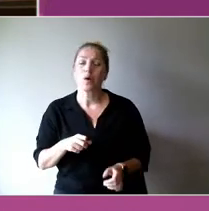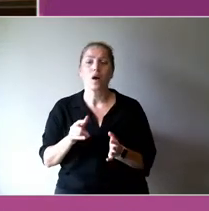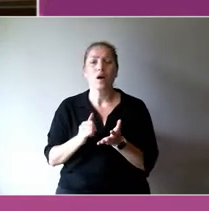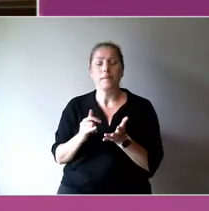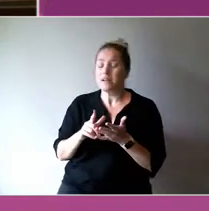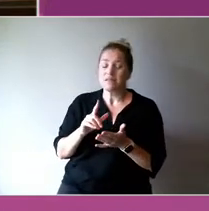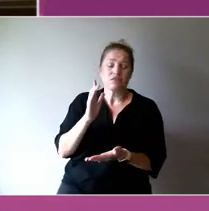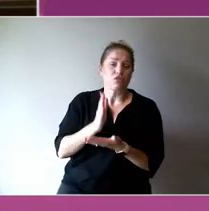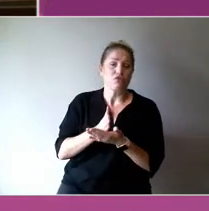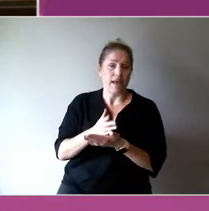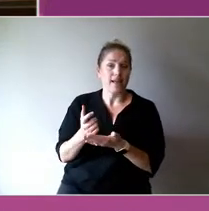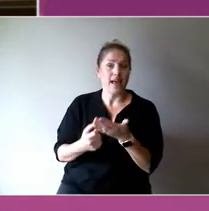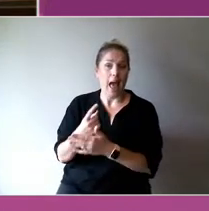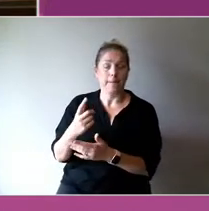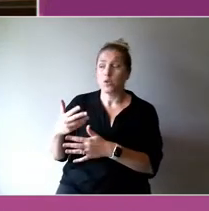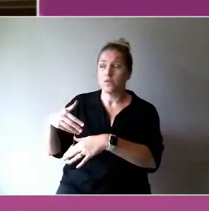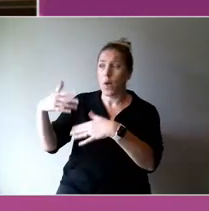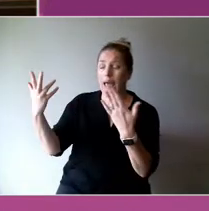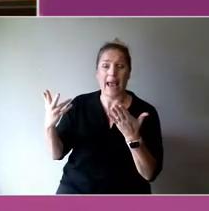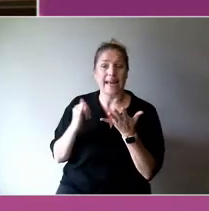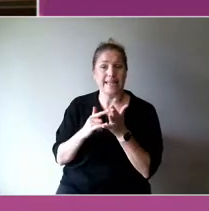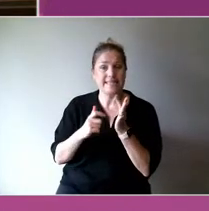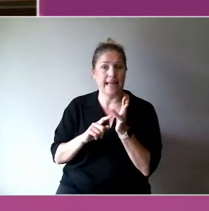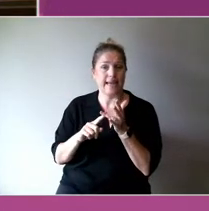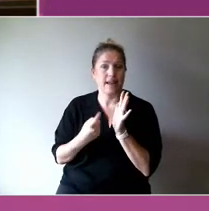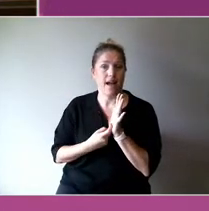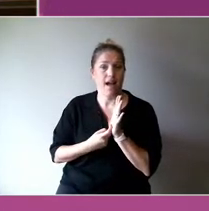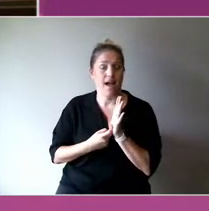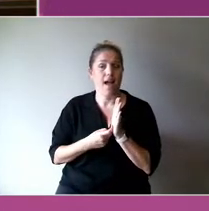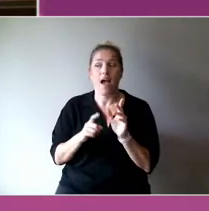chiefly the NGO sector, you're constantly chasing the money.